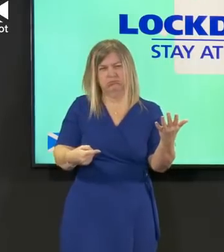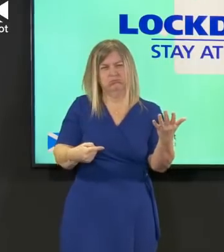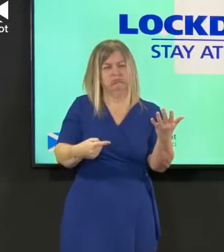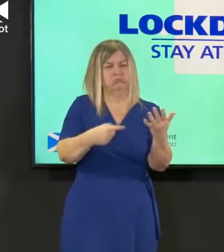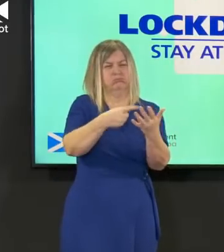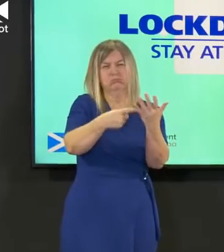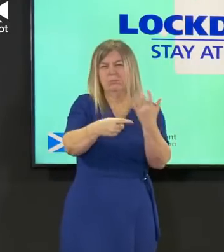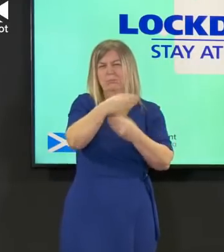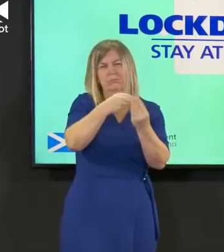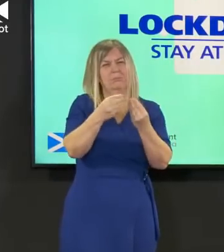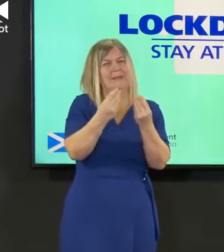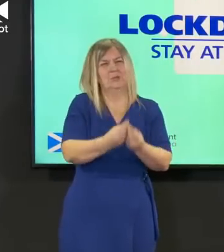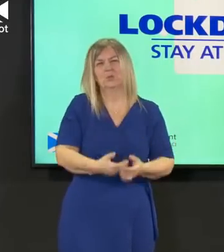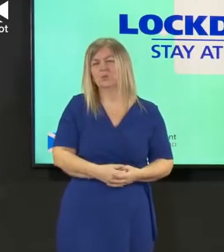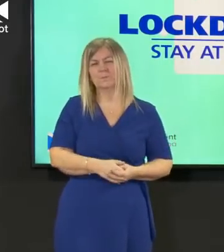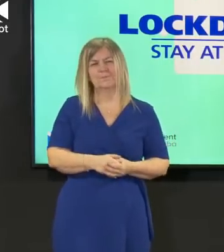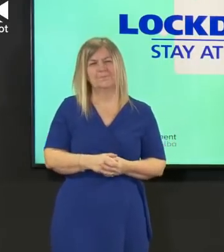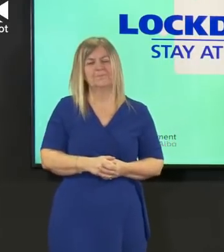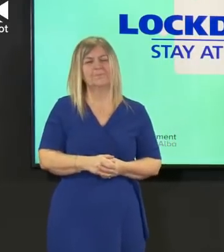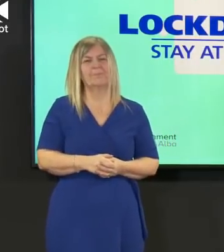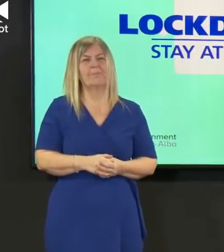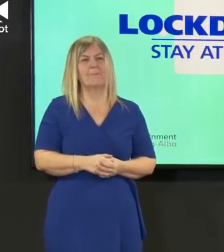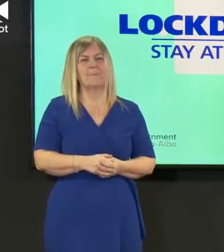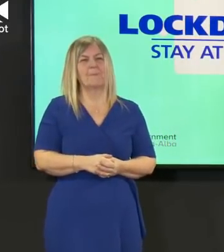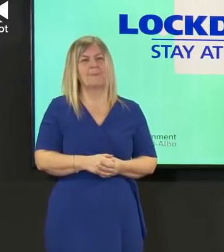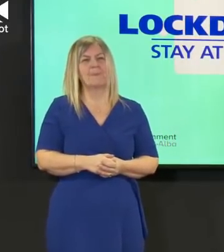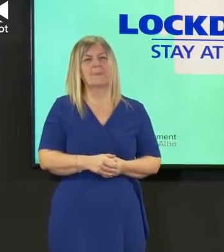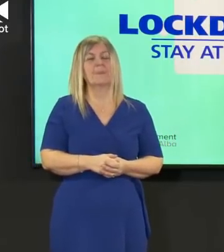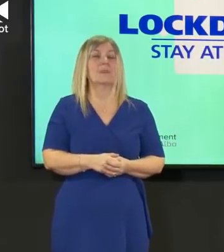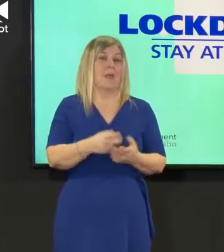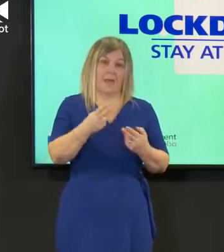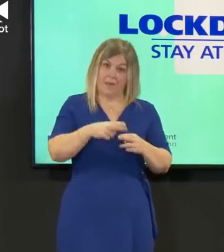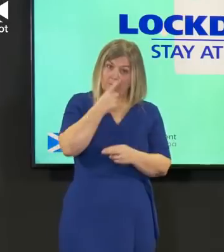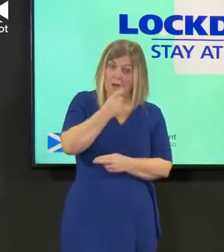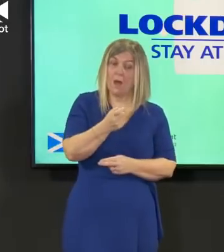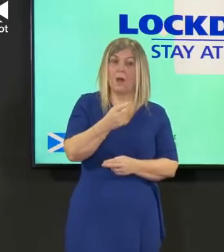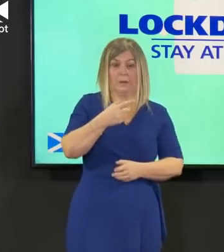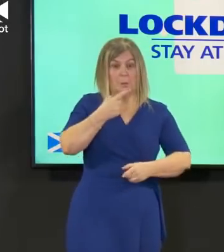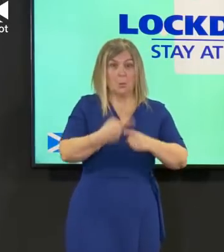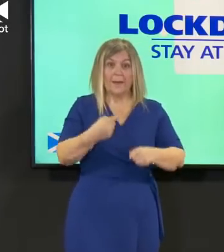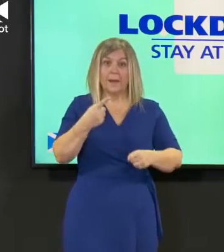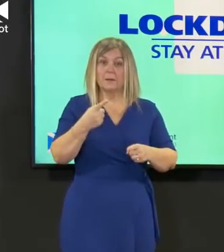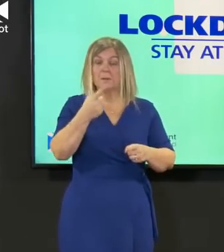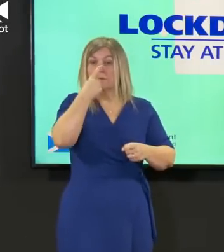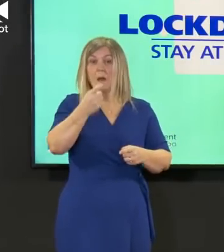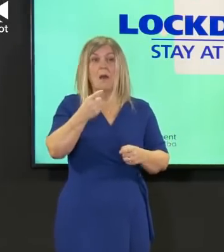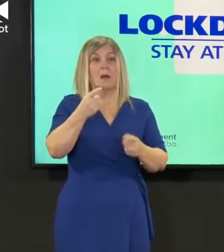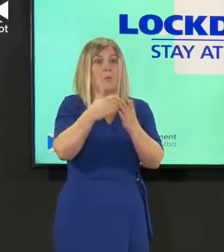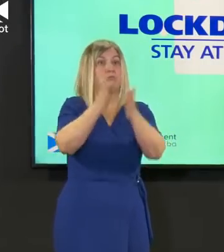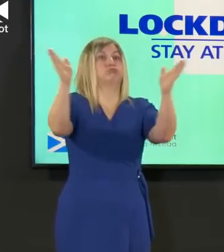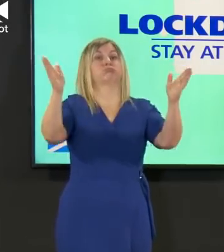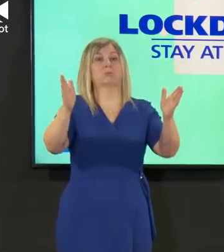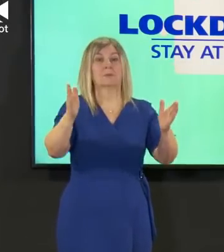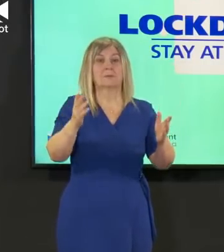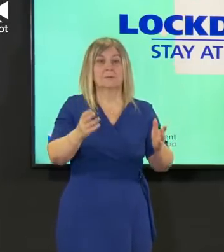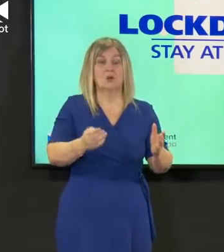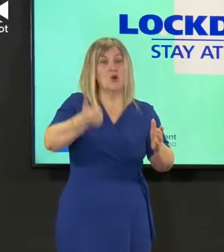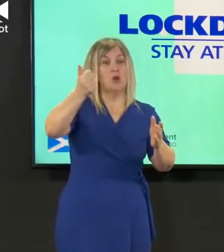know that if we can move quickly or more quickly than we've set out then we will do that there